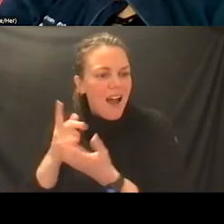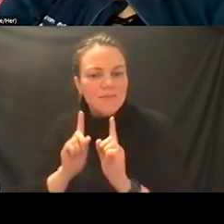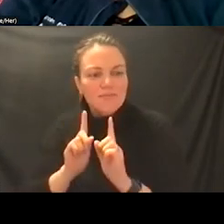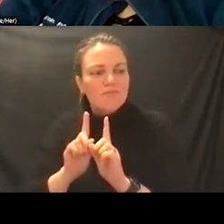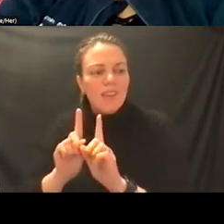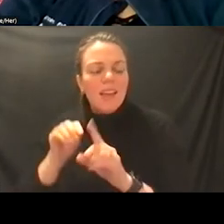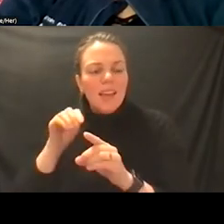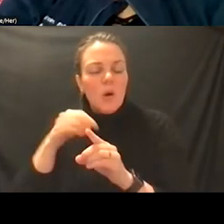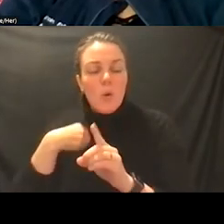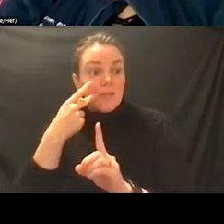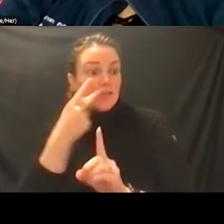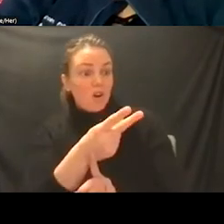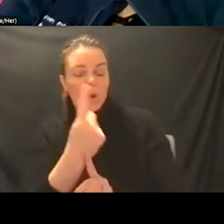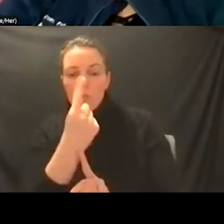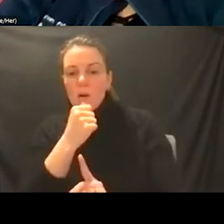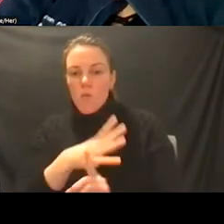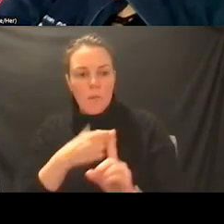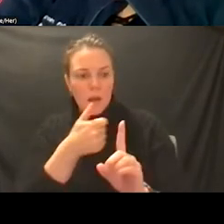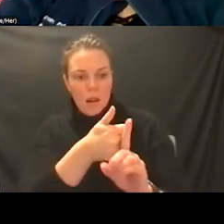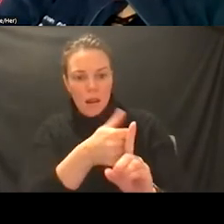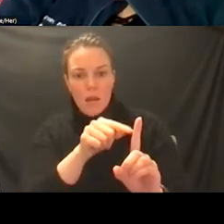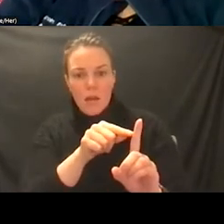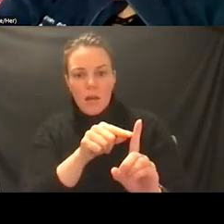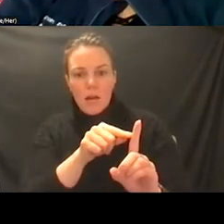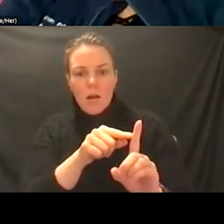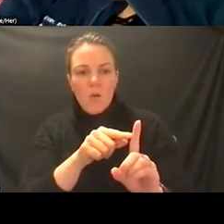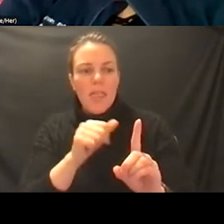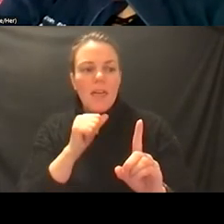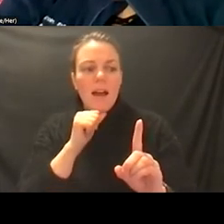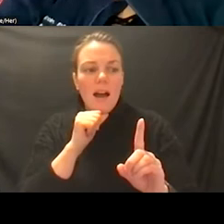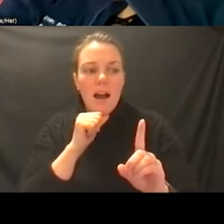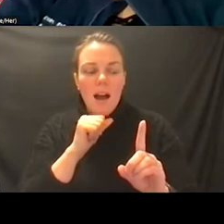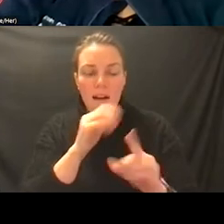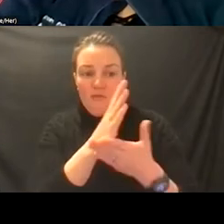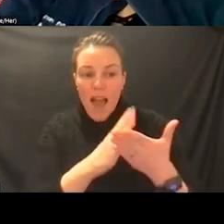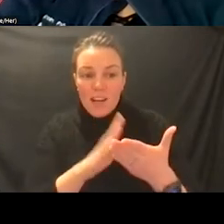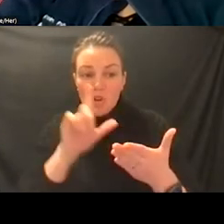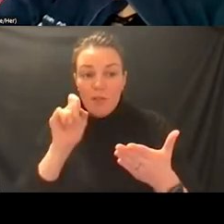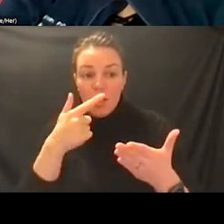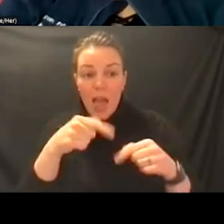woman in particular with a non-union fracture of her leg walking around not getting care